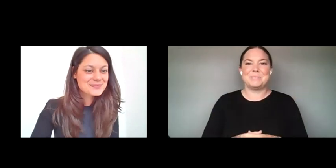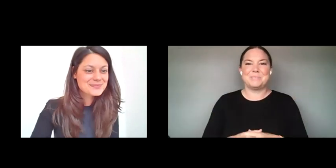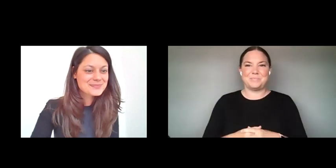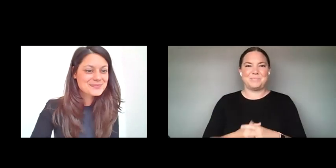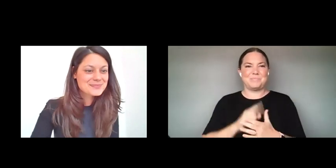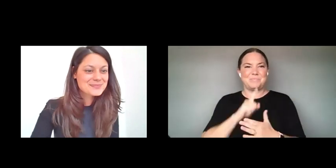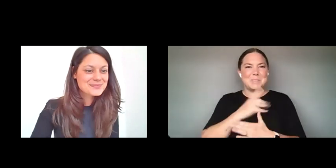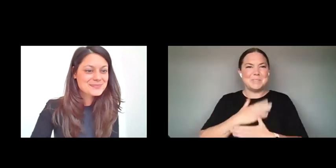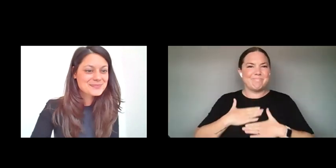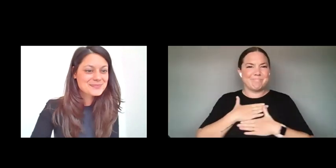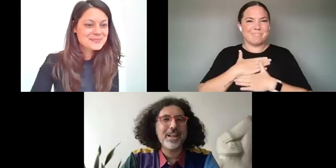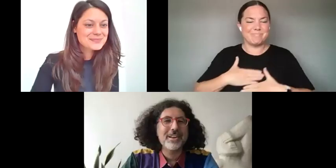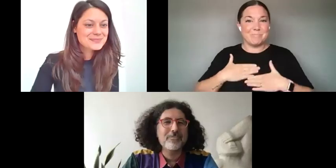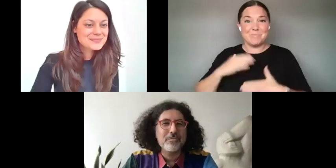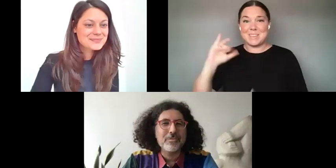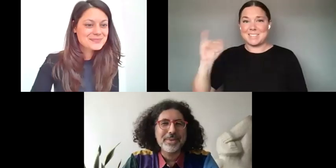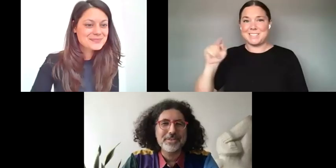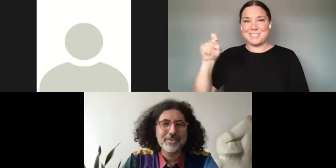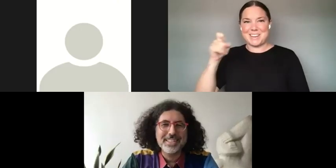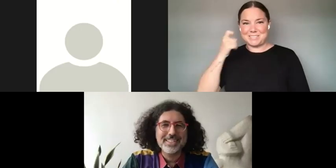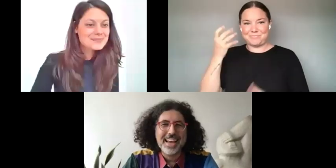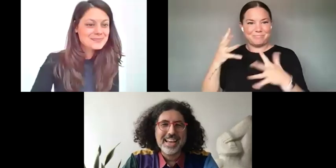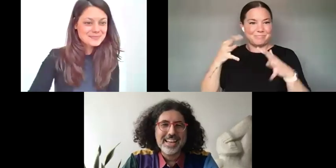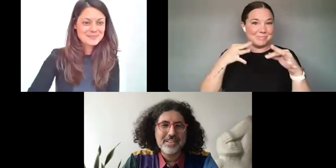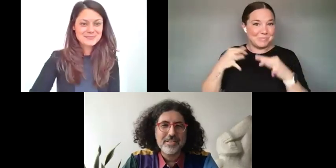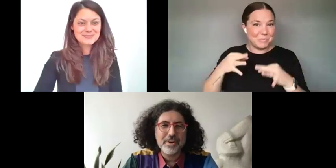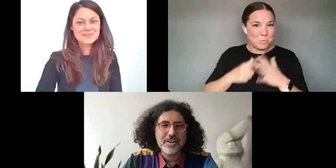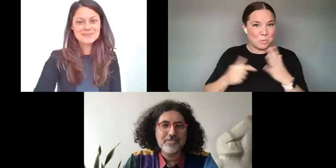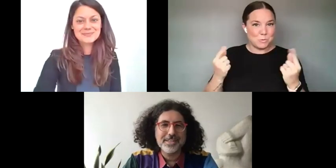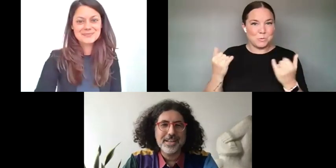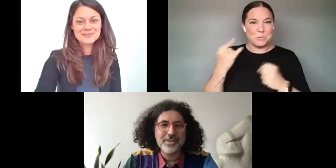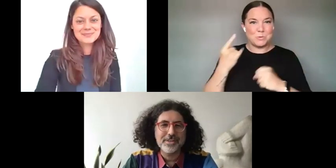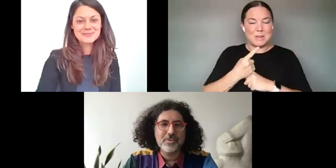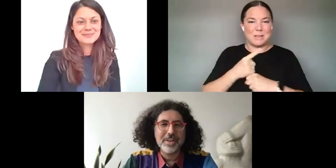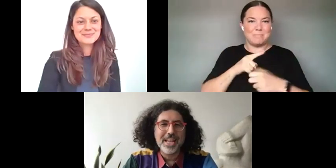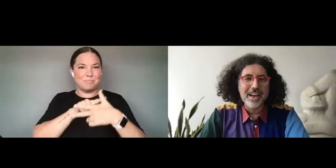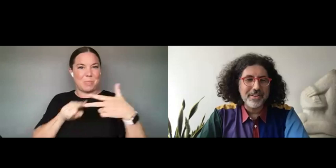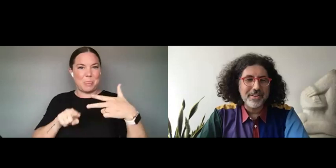SO JAX GAVE YOU AN OUTLINE OF WHAT WE'LL BE DOING TODAY AND THE THREE CONVERSATIONS WE'LL BE HAVING